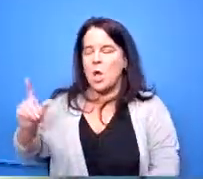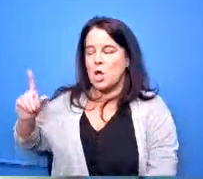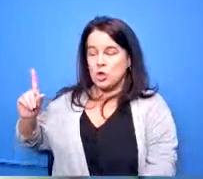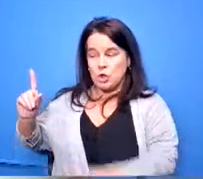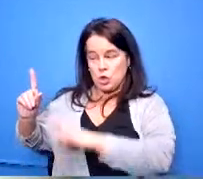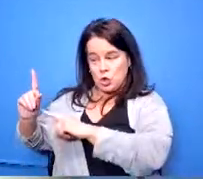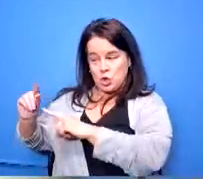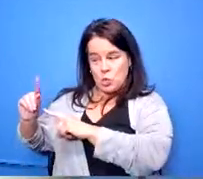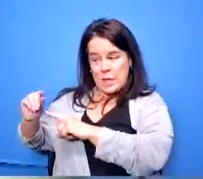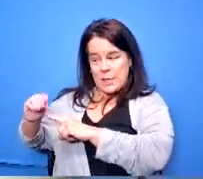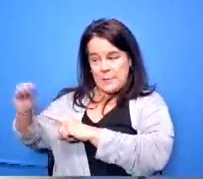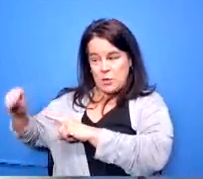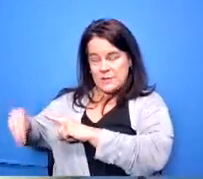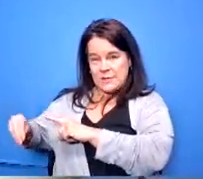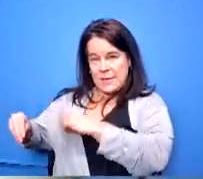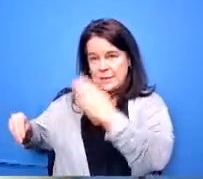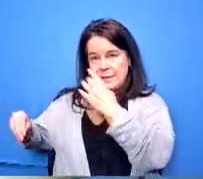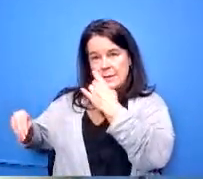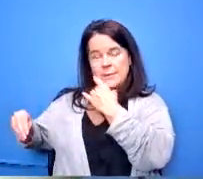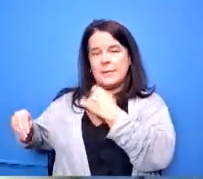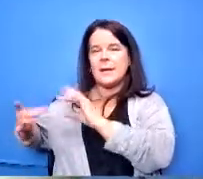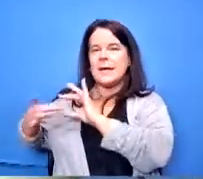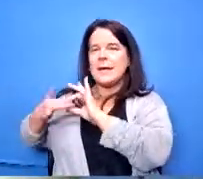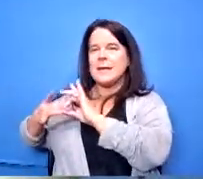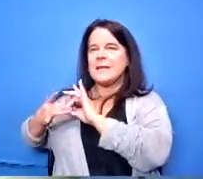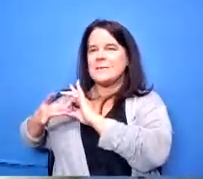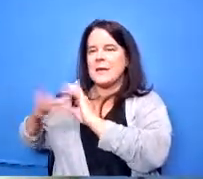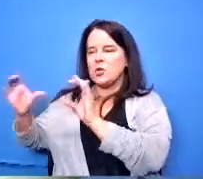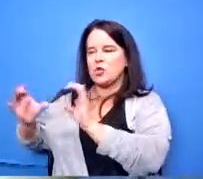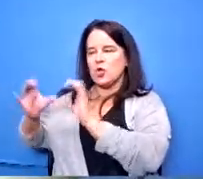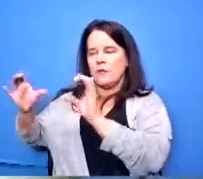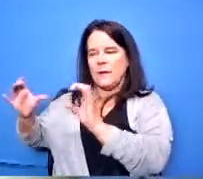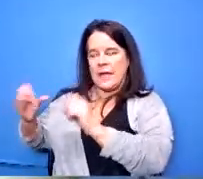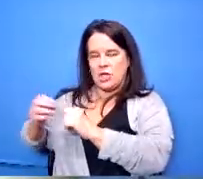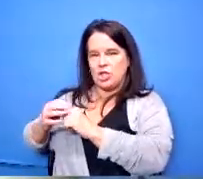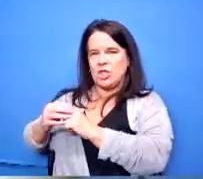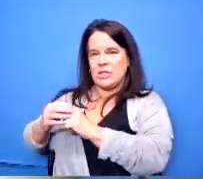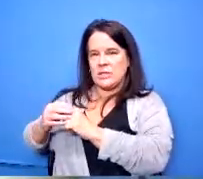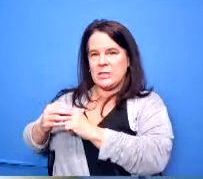well the 20 goal is based on their certifications whether they're either in the edge program or one